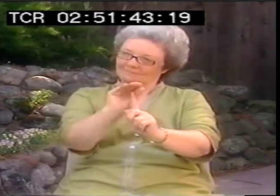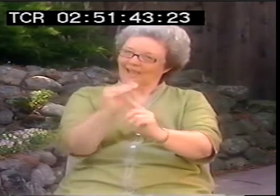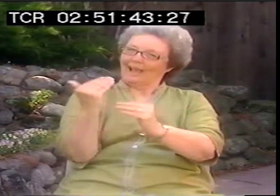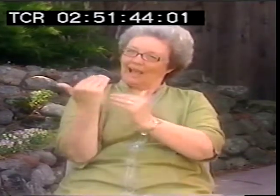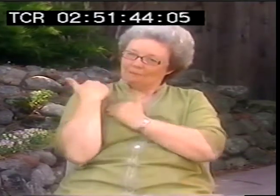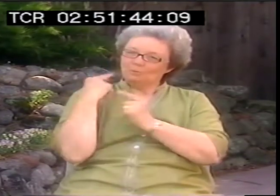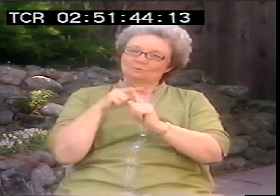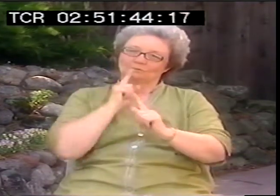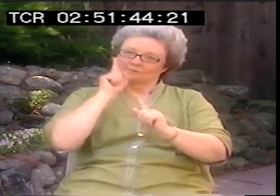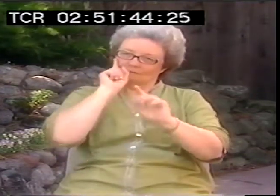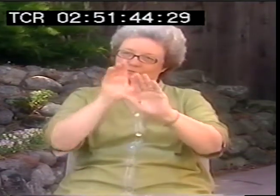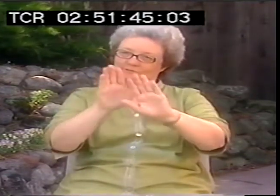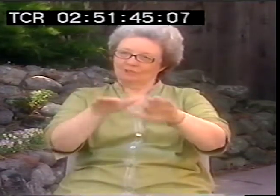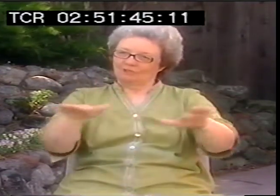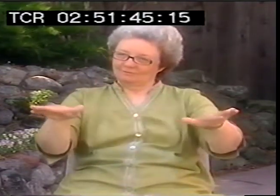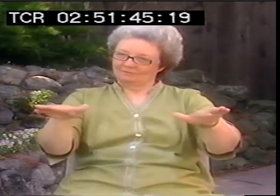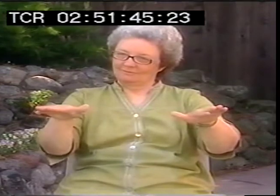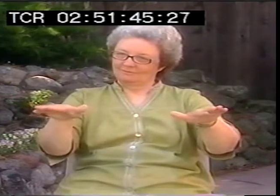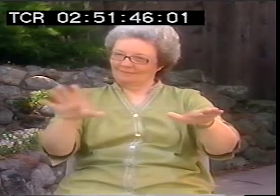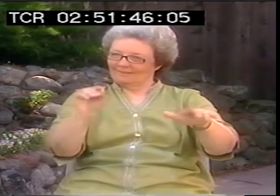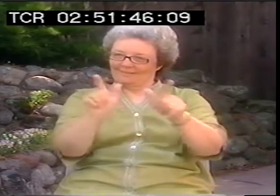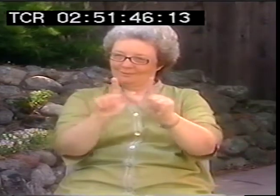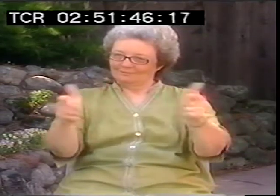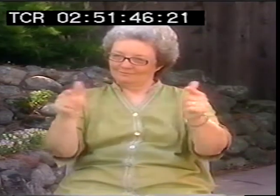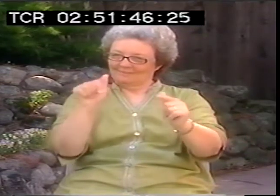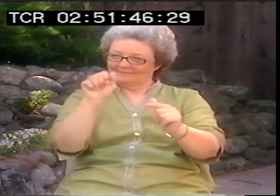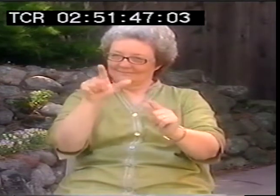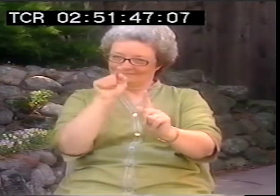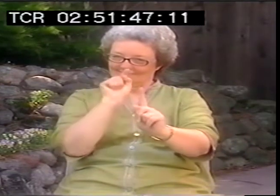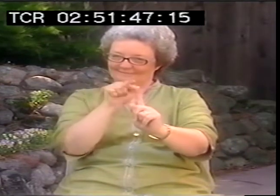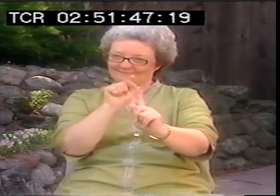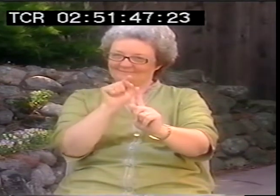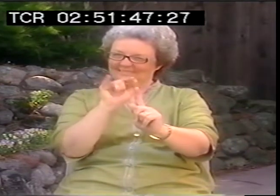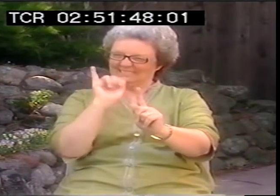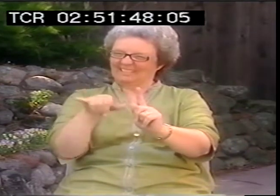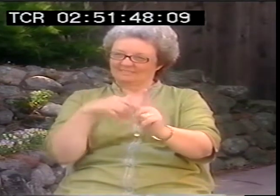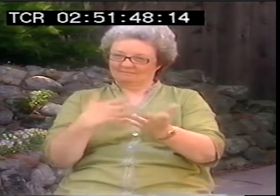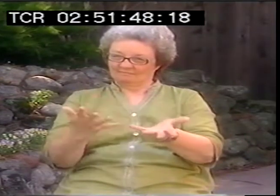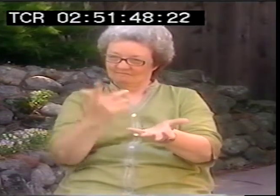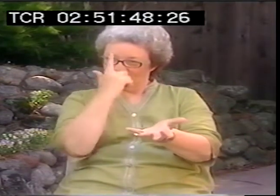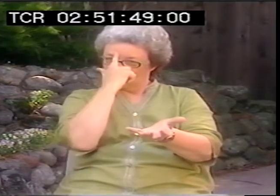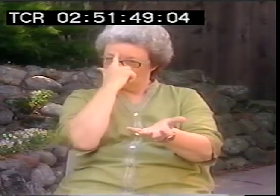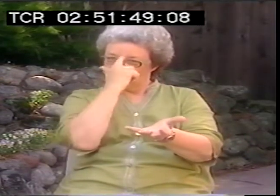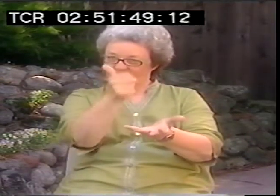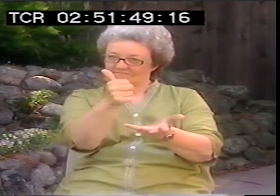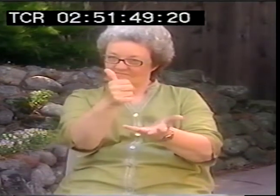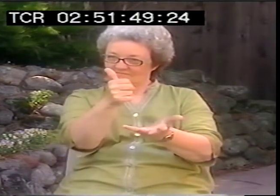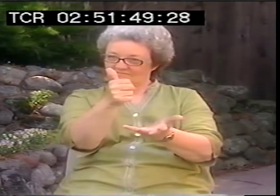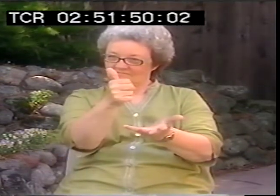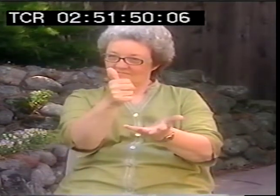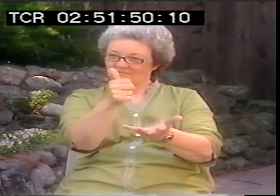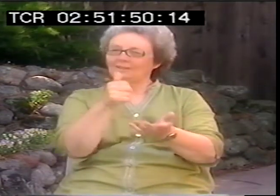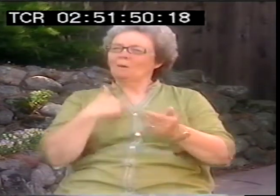you going to do for deaf children? It’s in your hands, and I’m right here to support